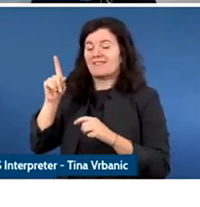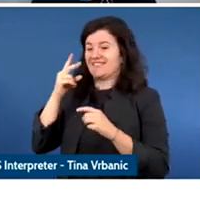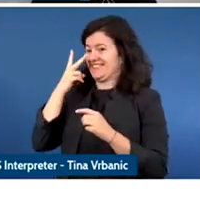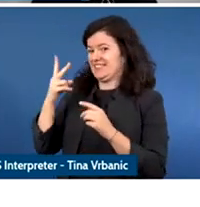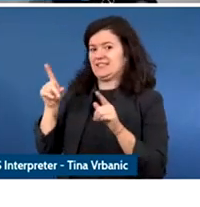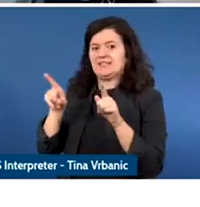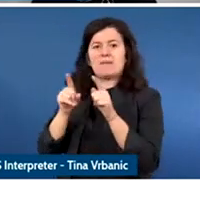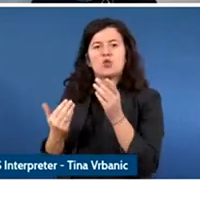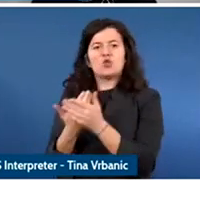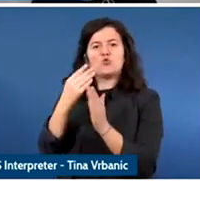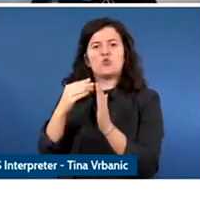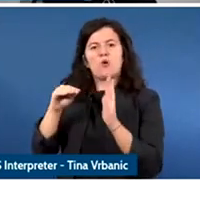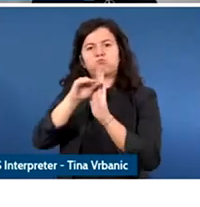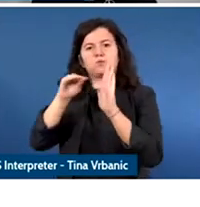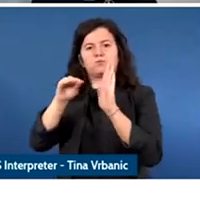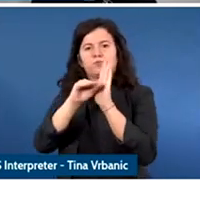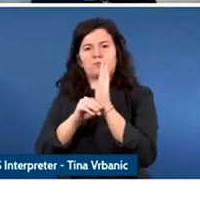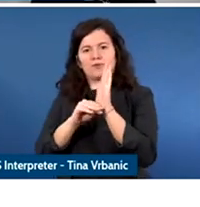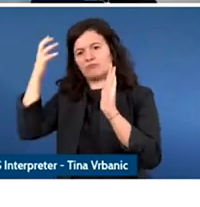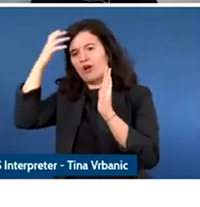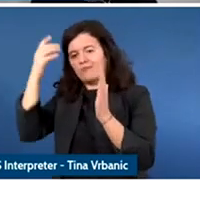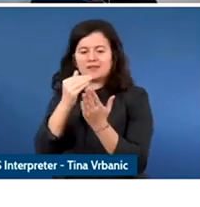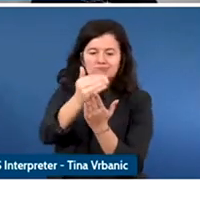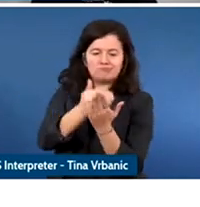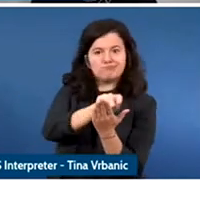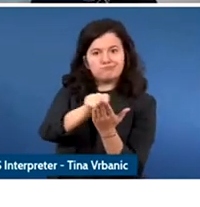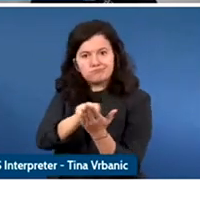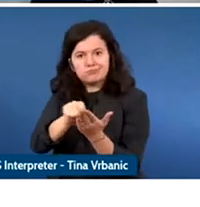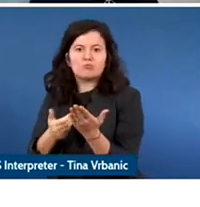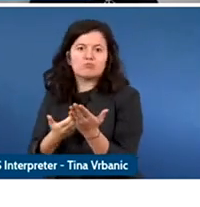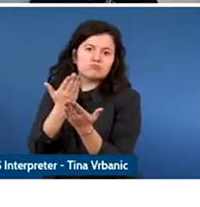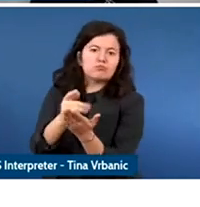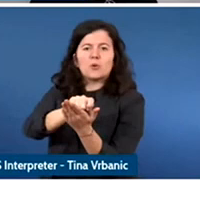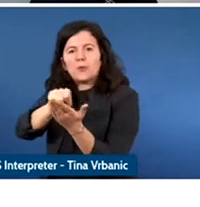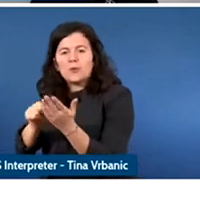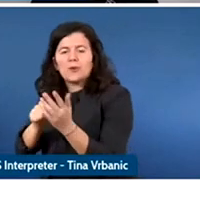surround the global and international organizations and some here and